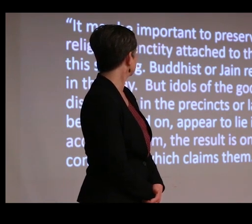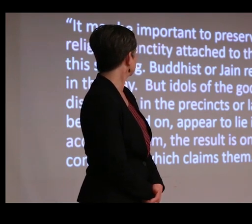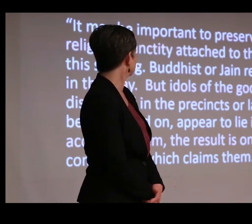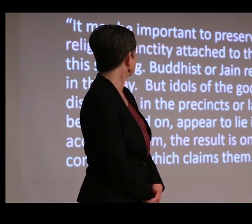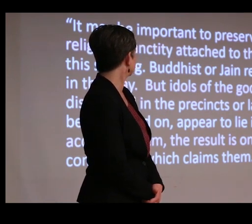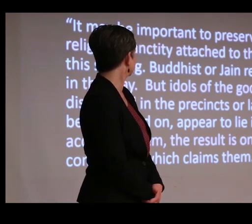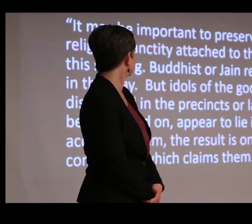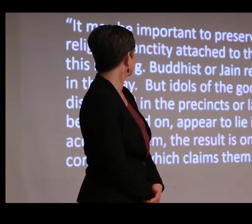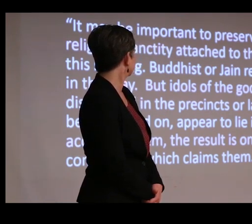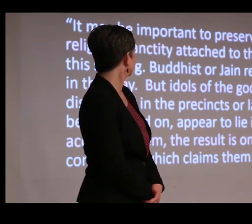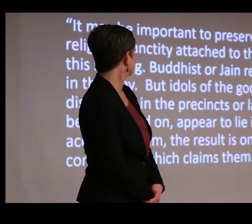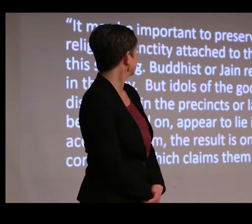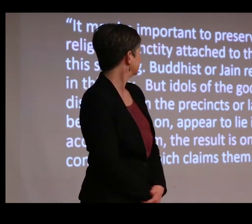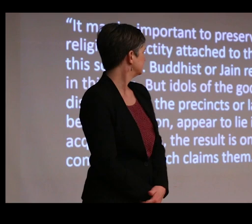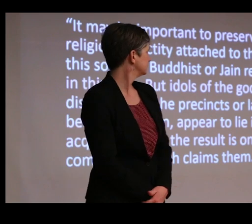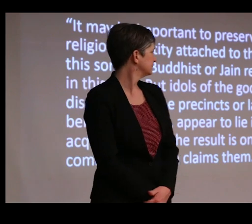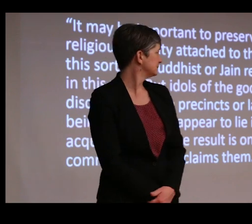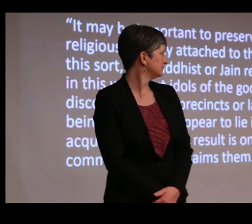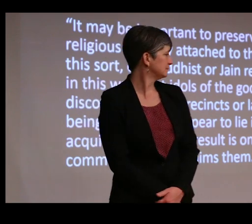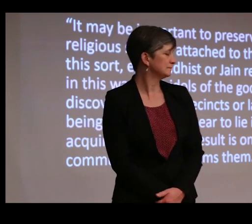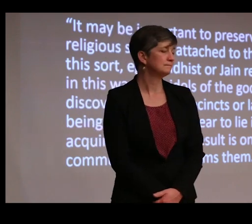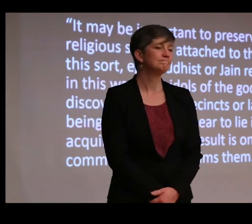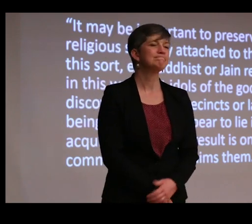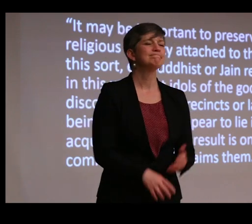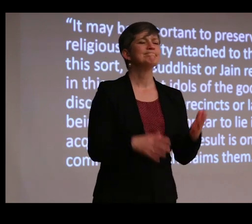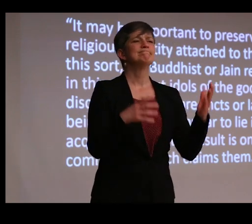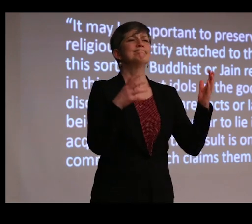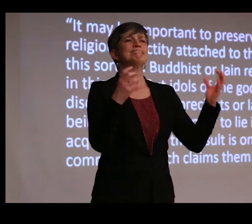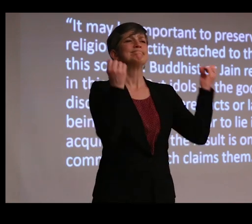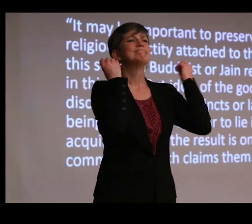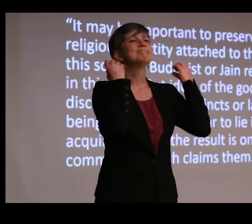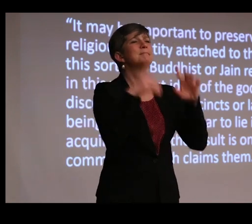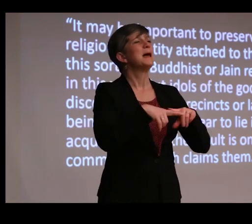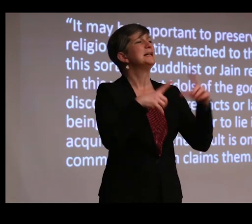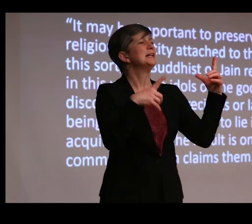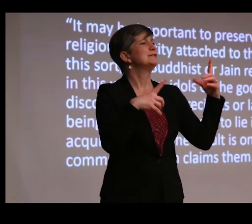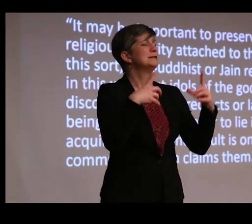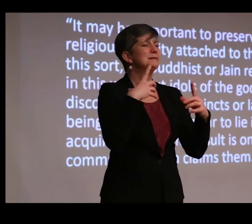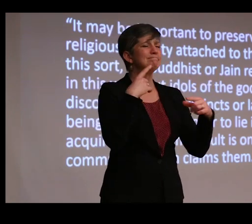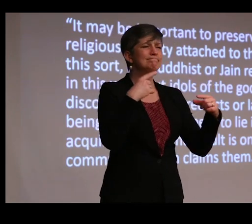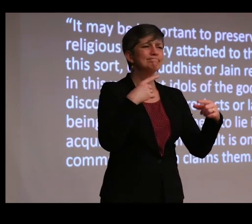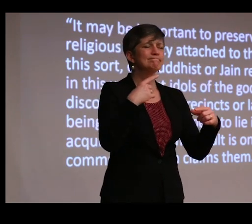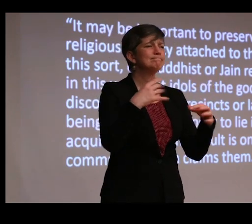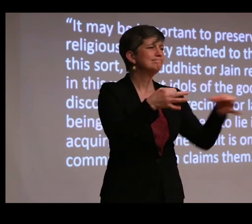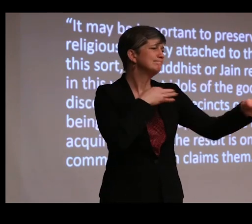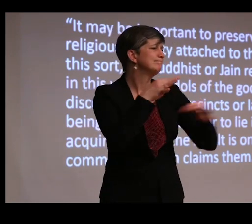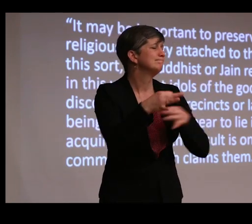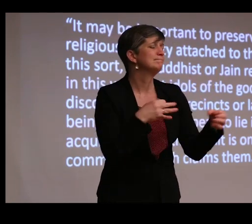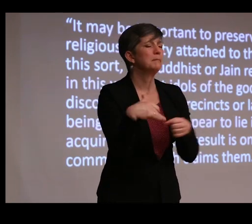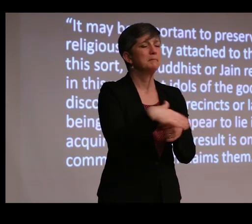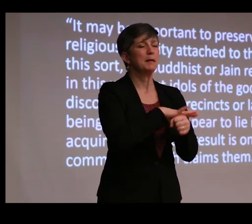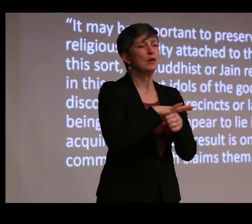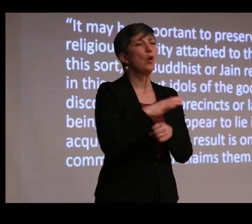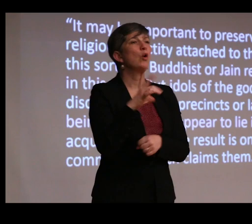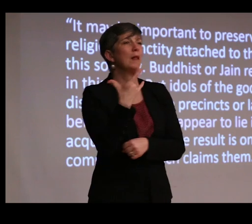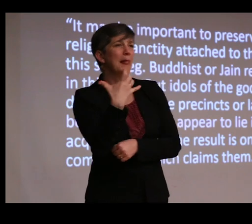of the community which claims them. Now, there are many different arguments that are made by the local claimants as well as the museum.